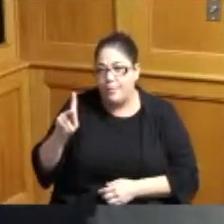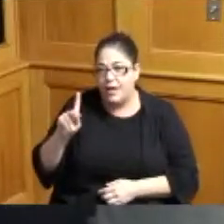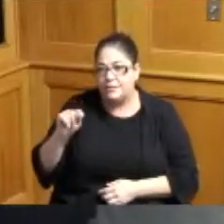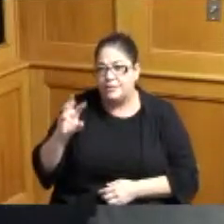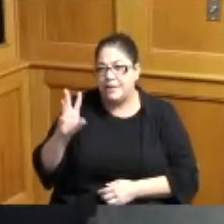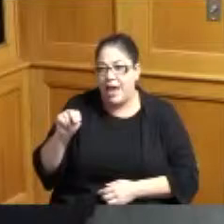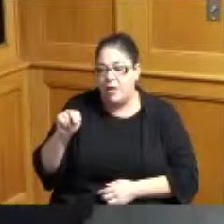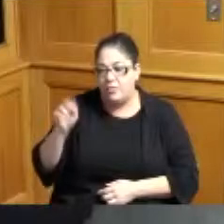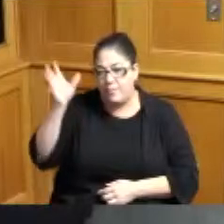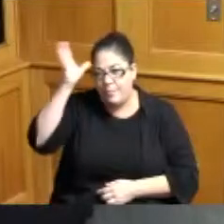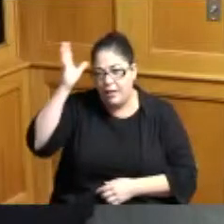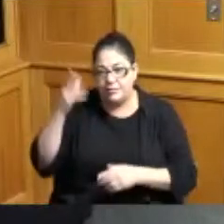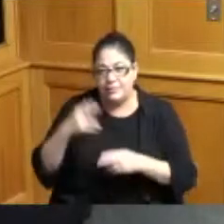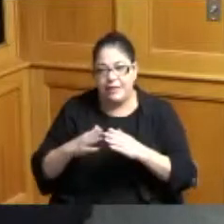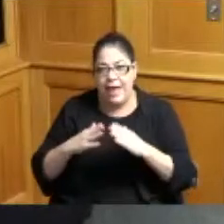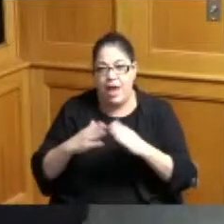we were in that area got thrown out